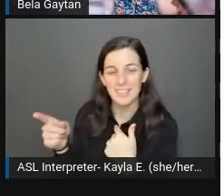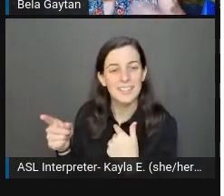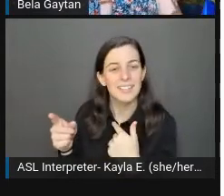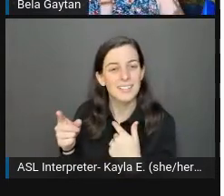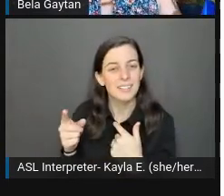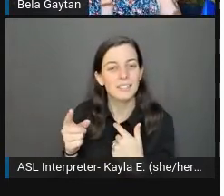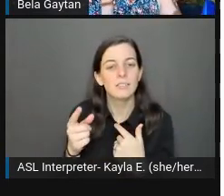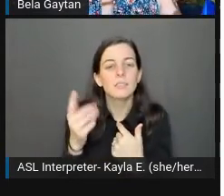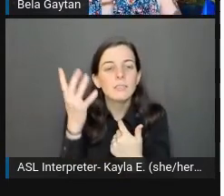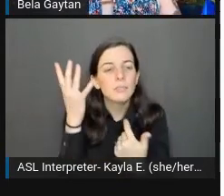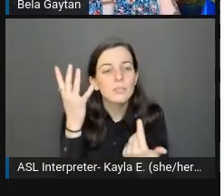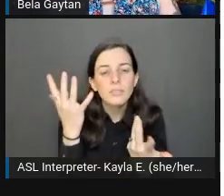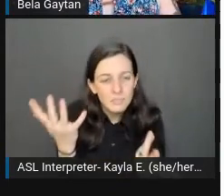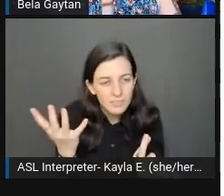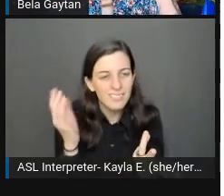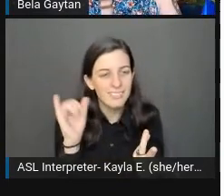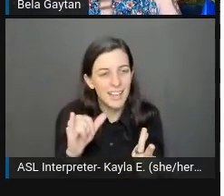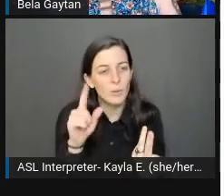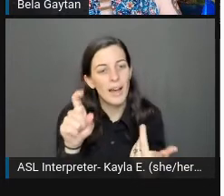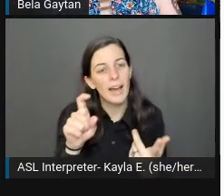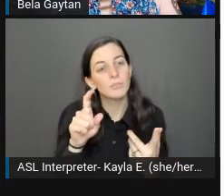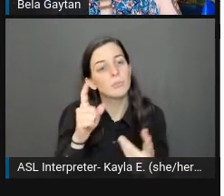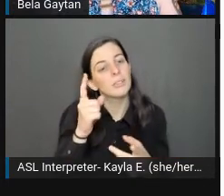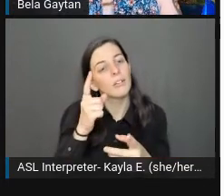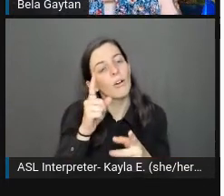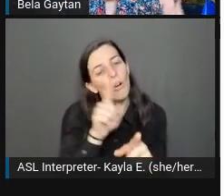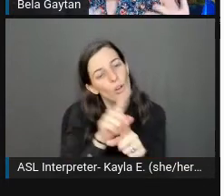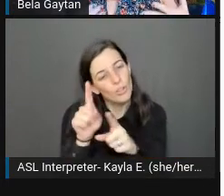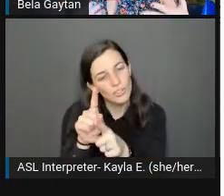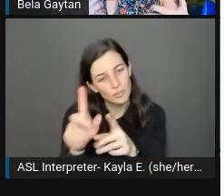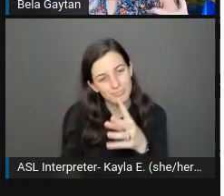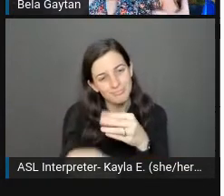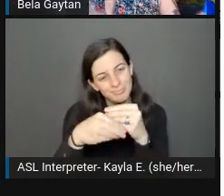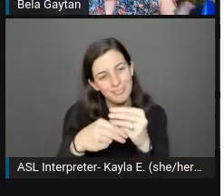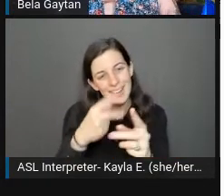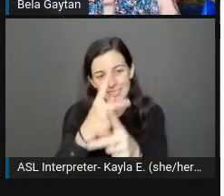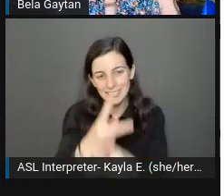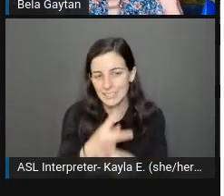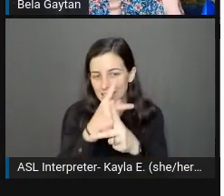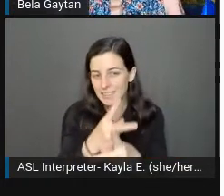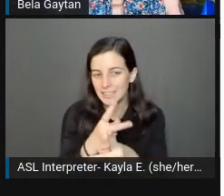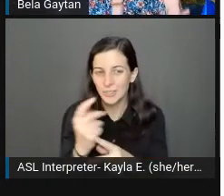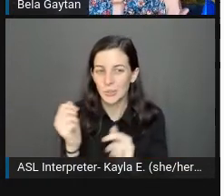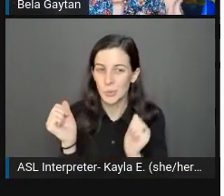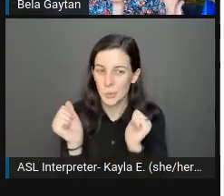Along with that, be very careful with sarcasm because a lot of people that have cognitive disabilities,